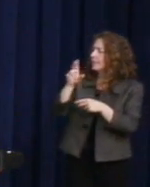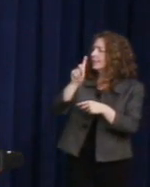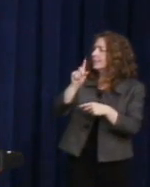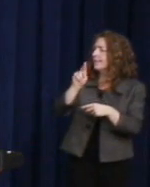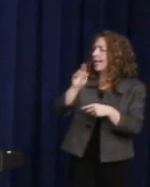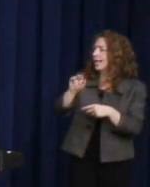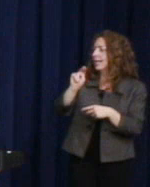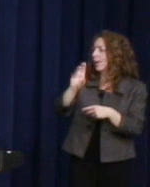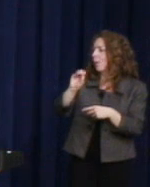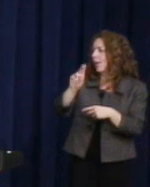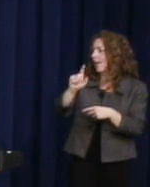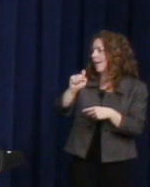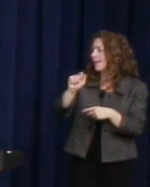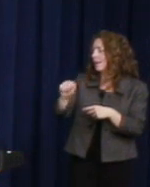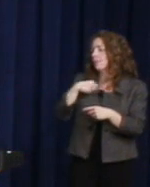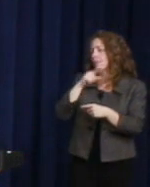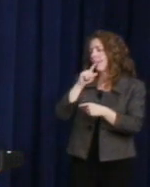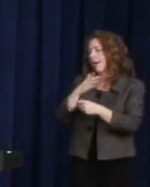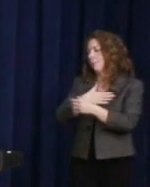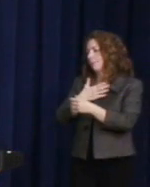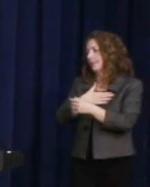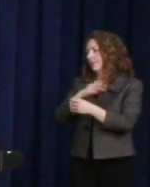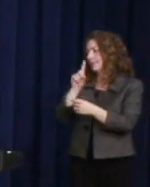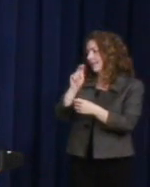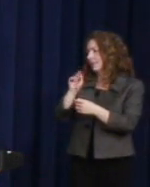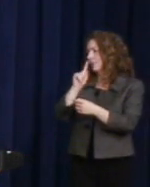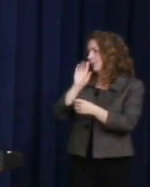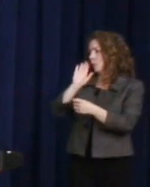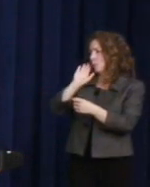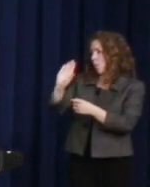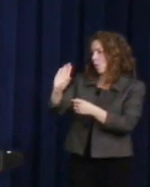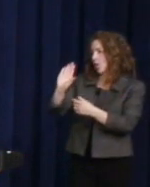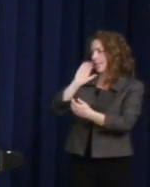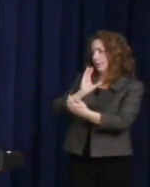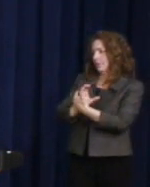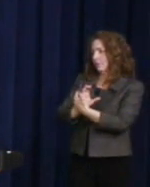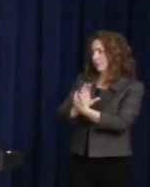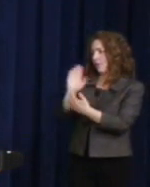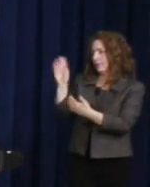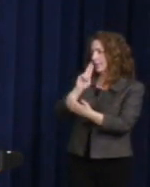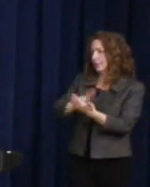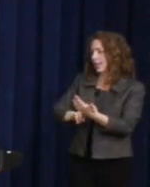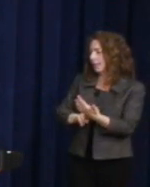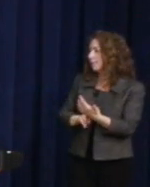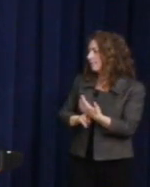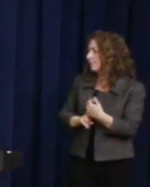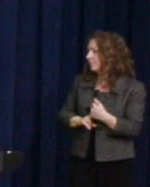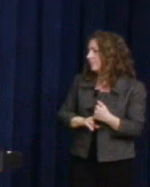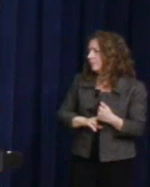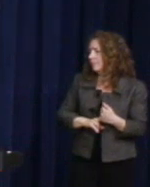And I'm so happy that Danny, it's your image on the postage stamp. And just hearing the things that went